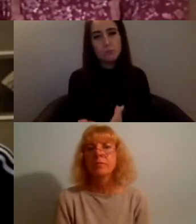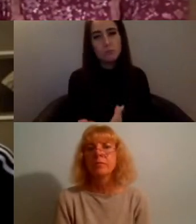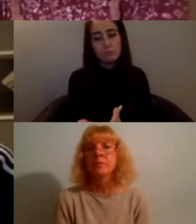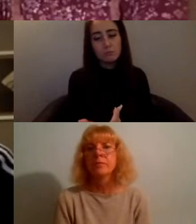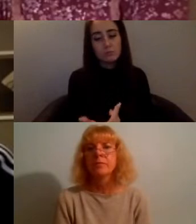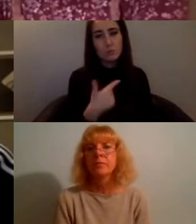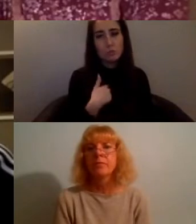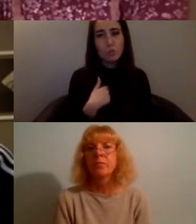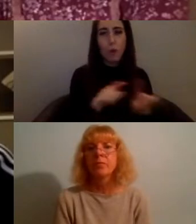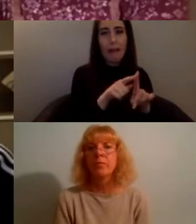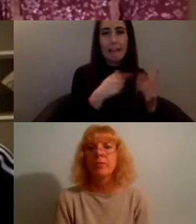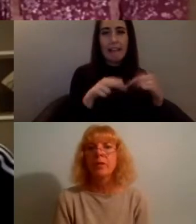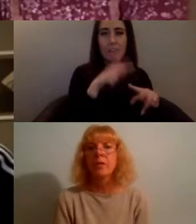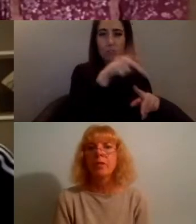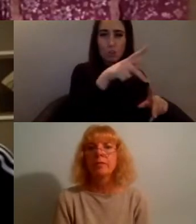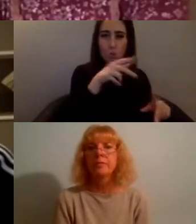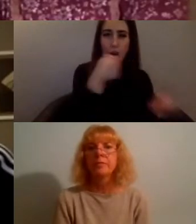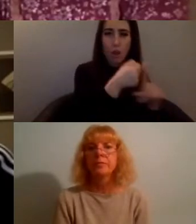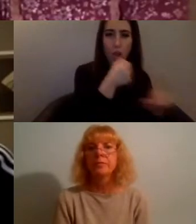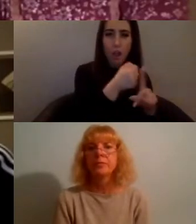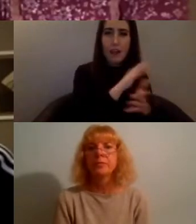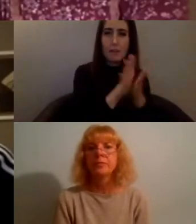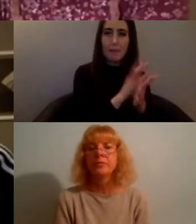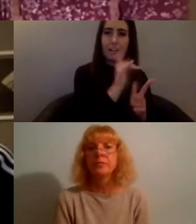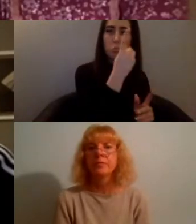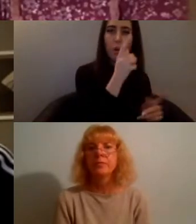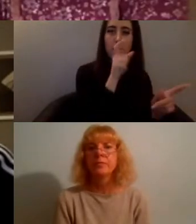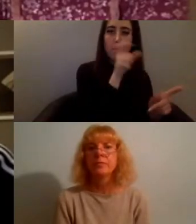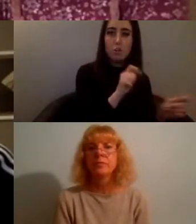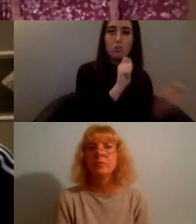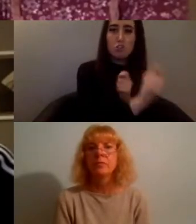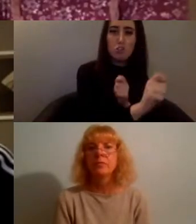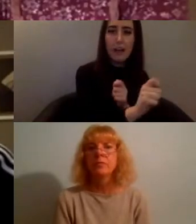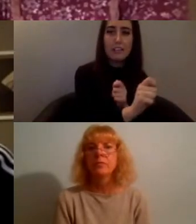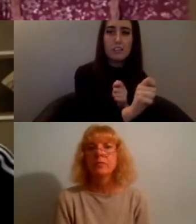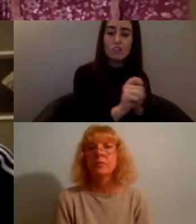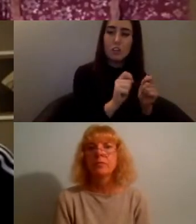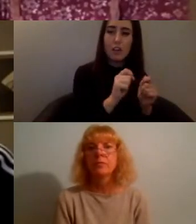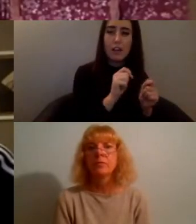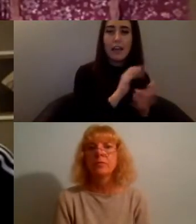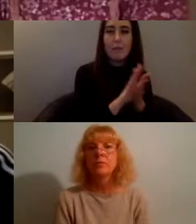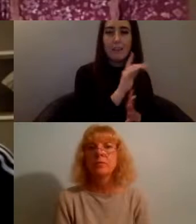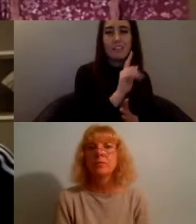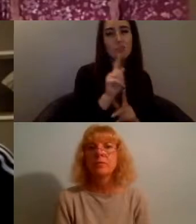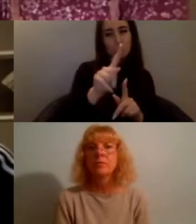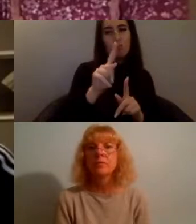it's that internal change actually that's really interesting